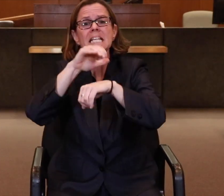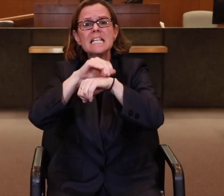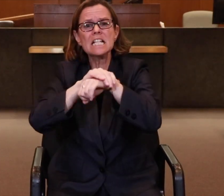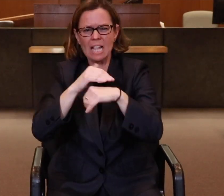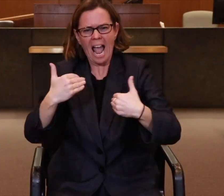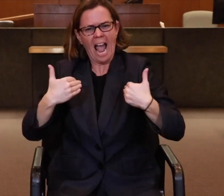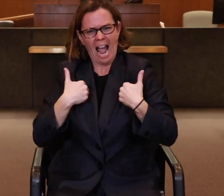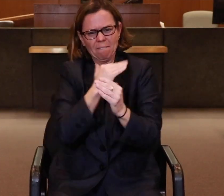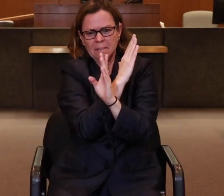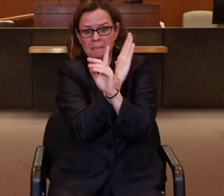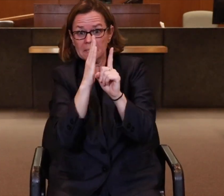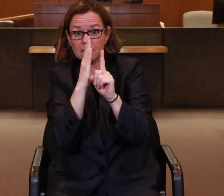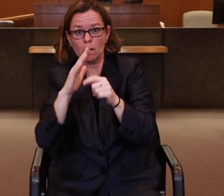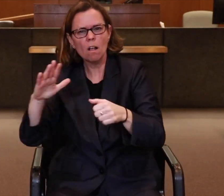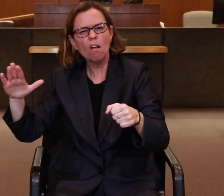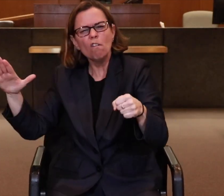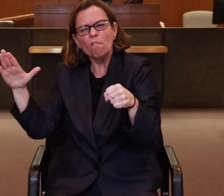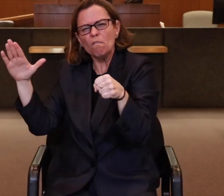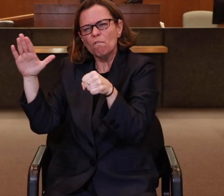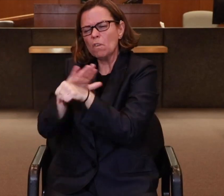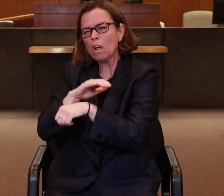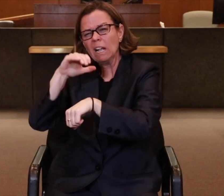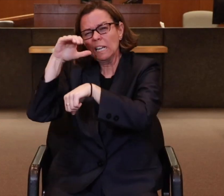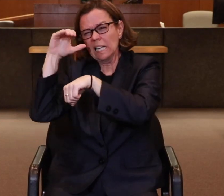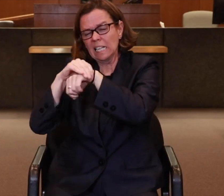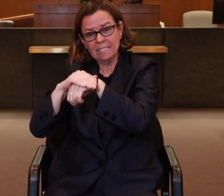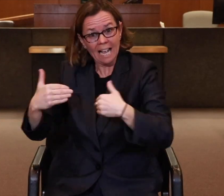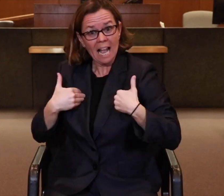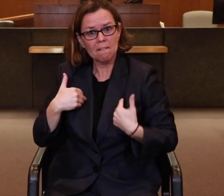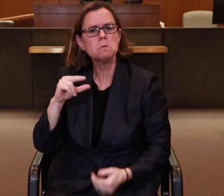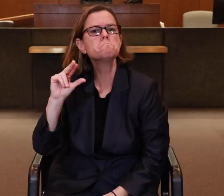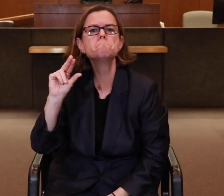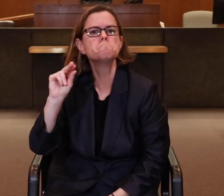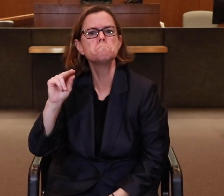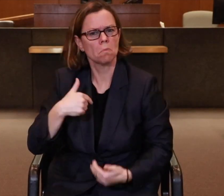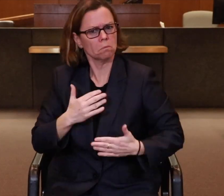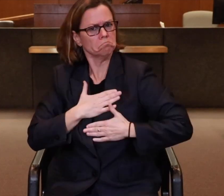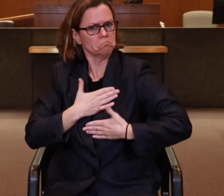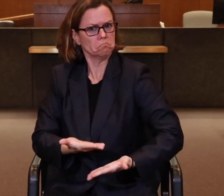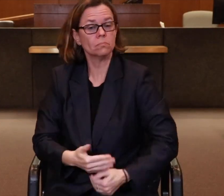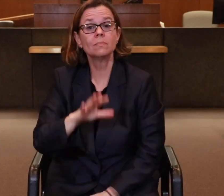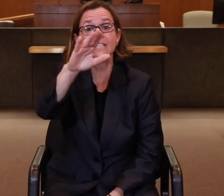I do use English but only up to a certain level. I don’t have full access to English and I’m fine admitting that.